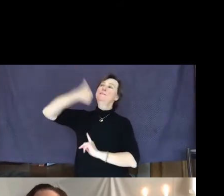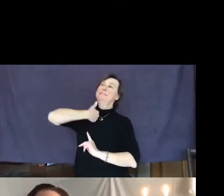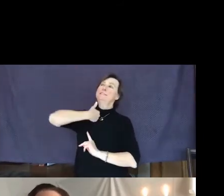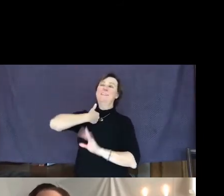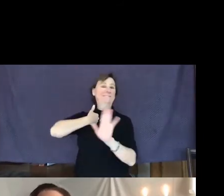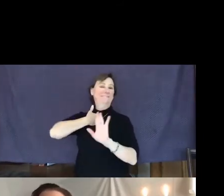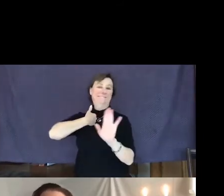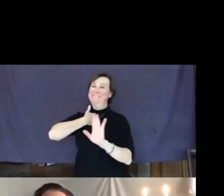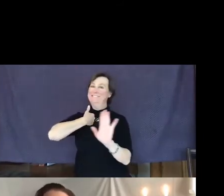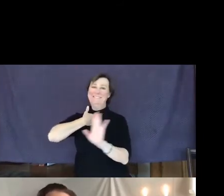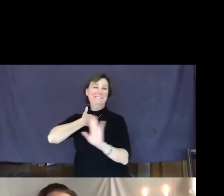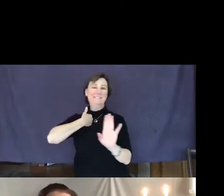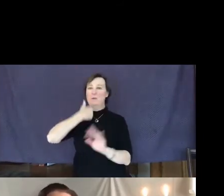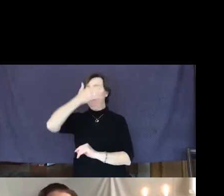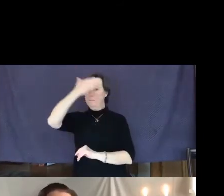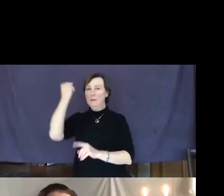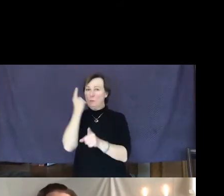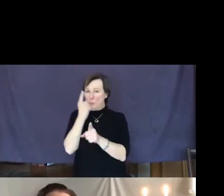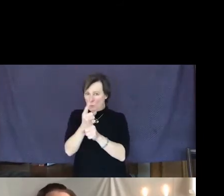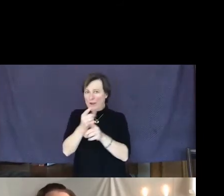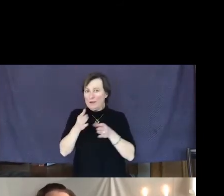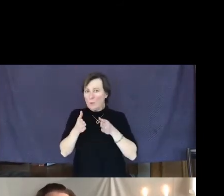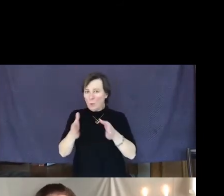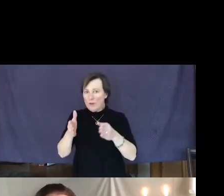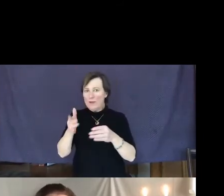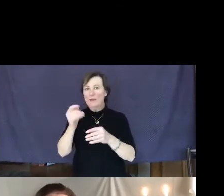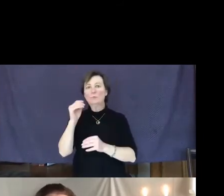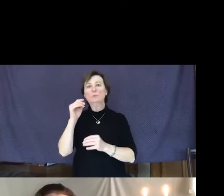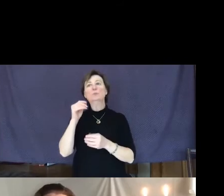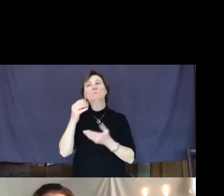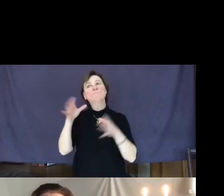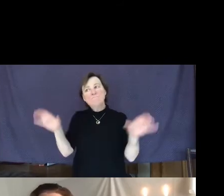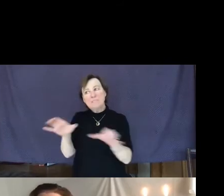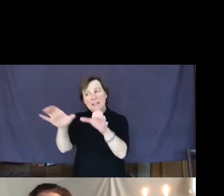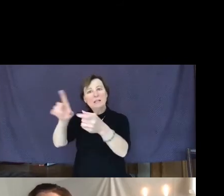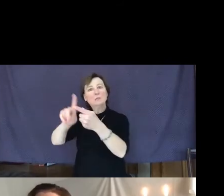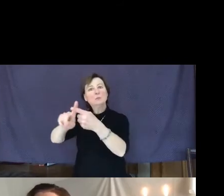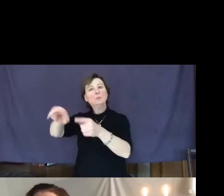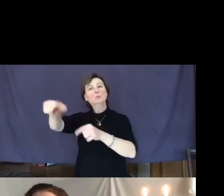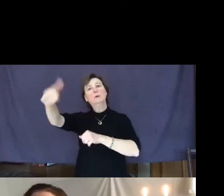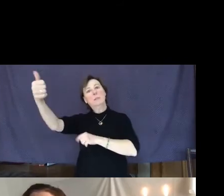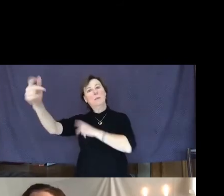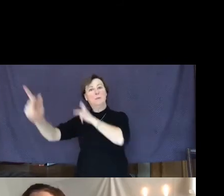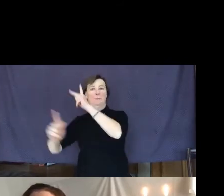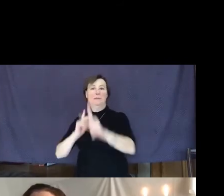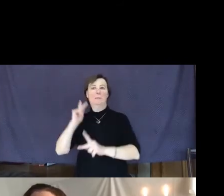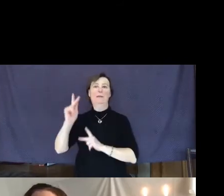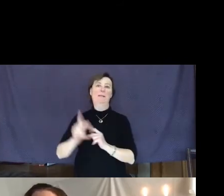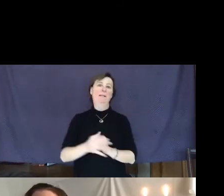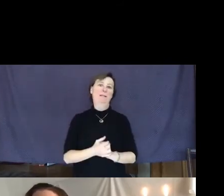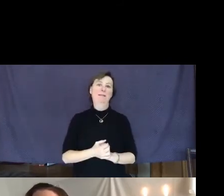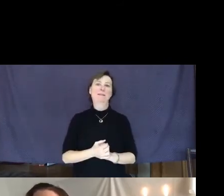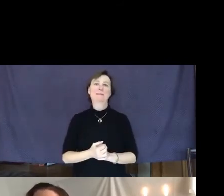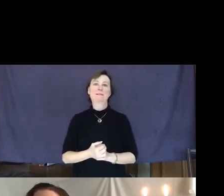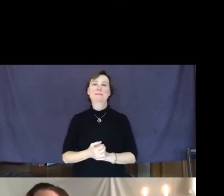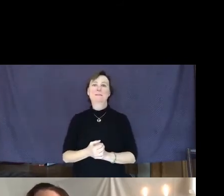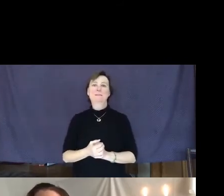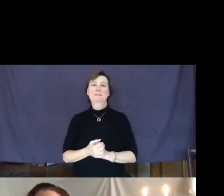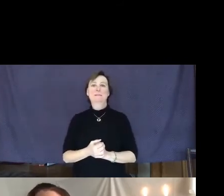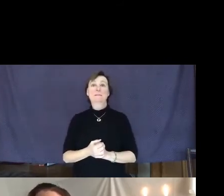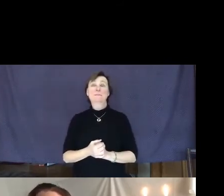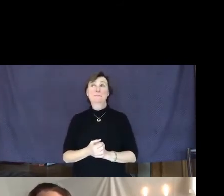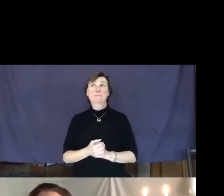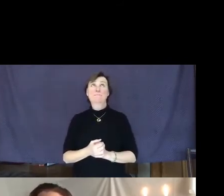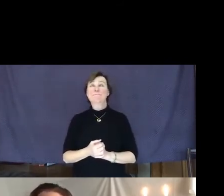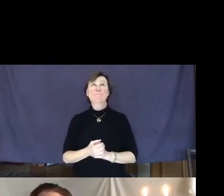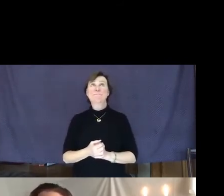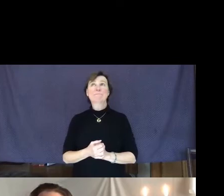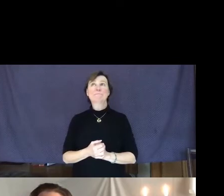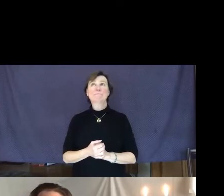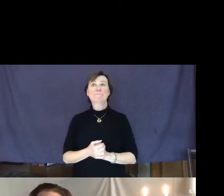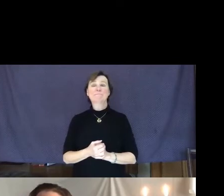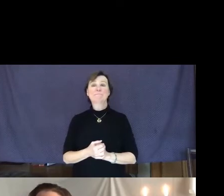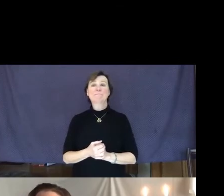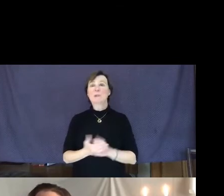is the right way to treat people. It is too easy these days to be stressed